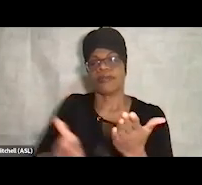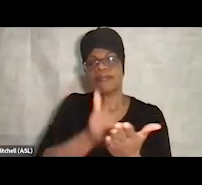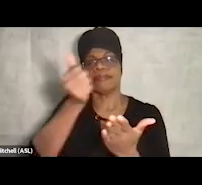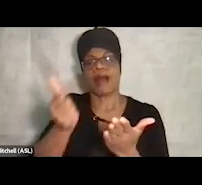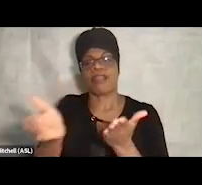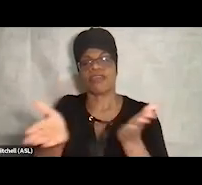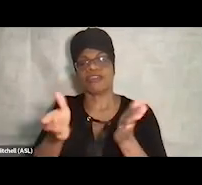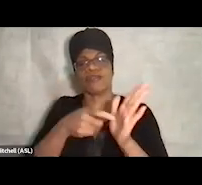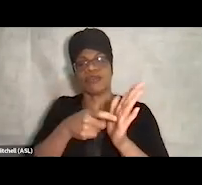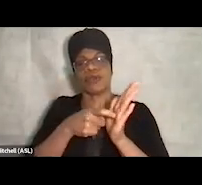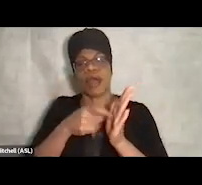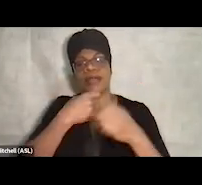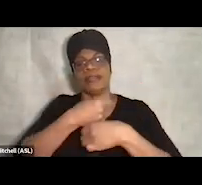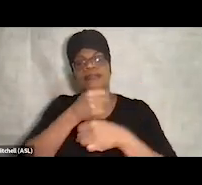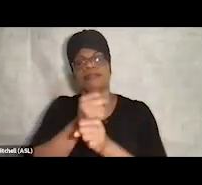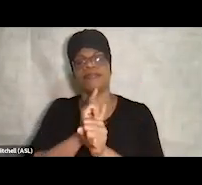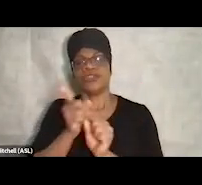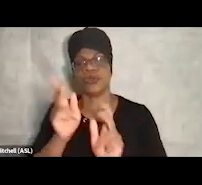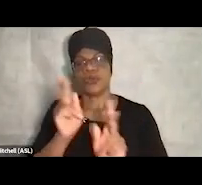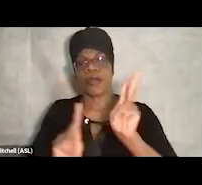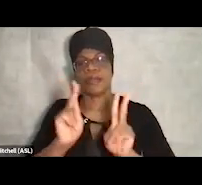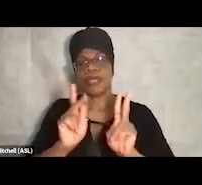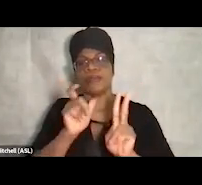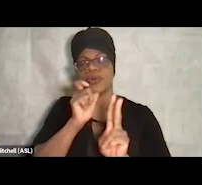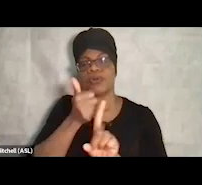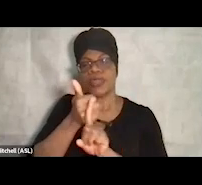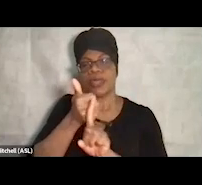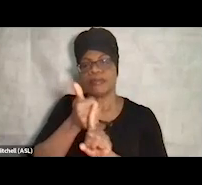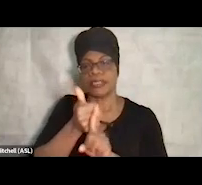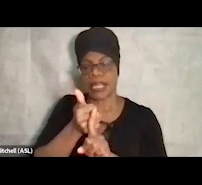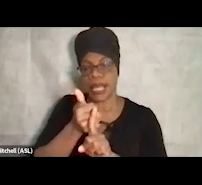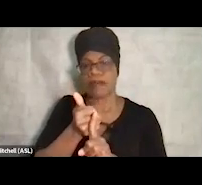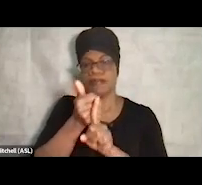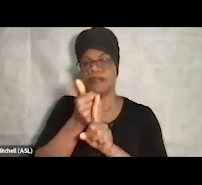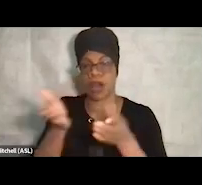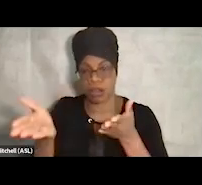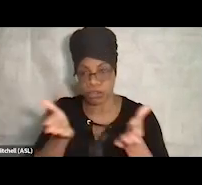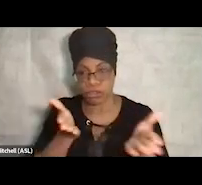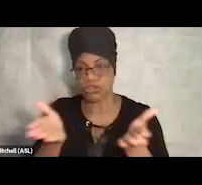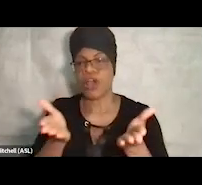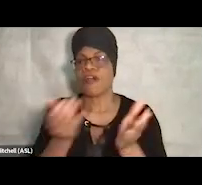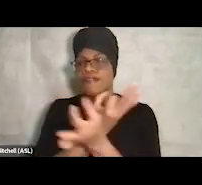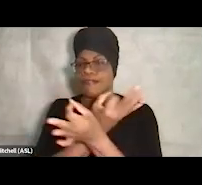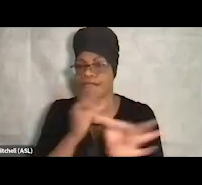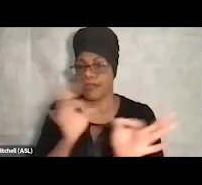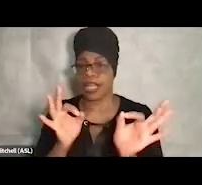in order to make sure that people are being comprehensively served, and so we focused on that last time.